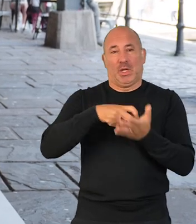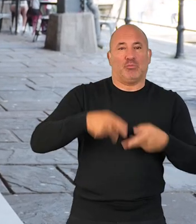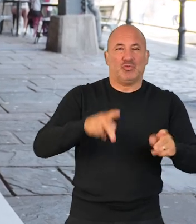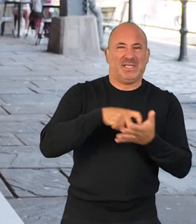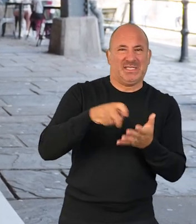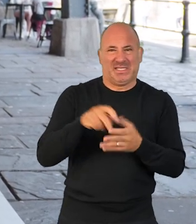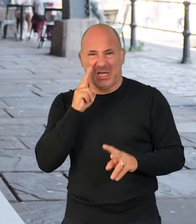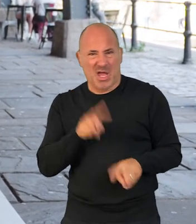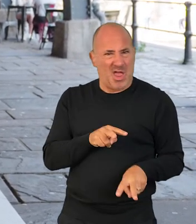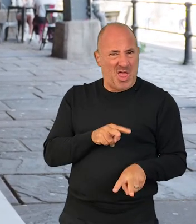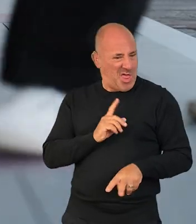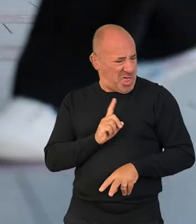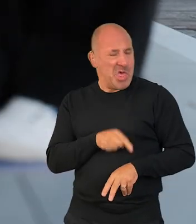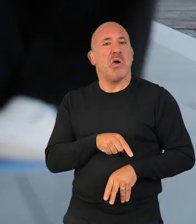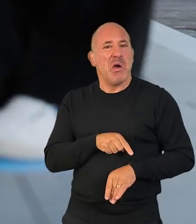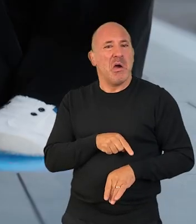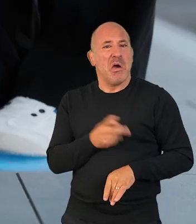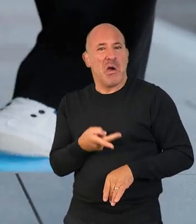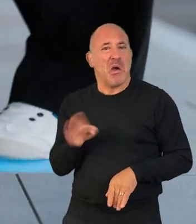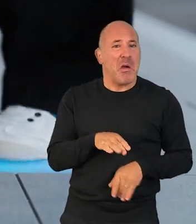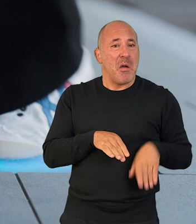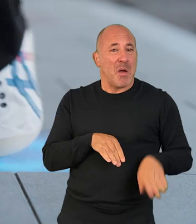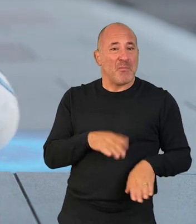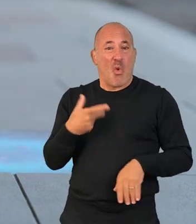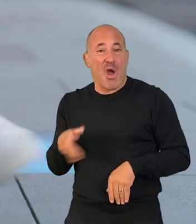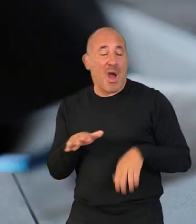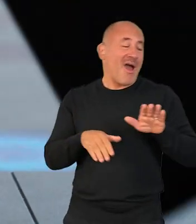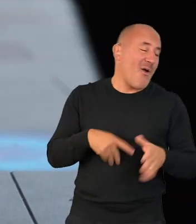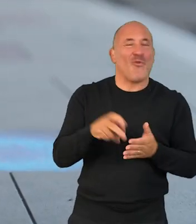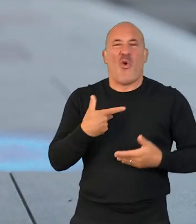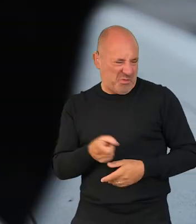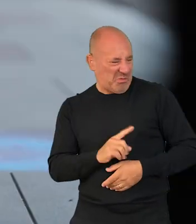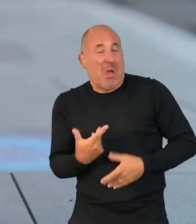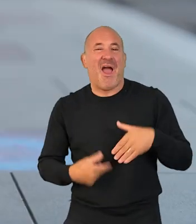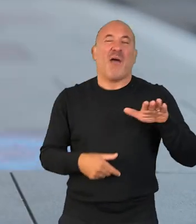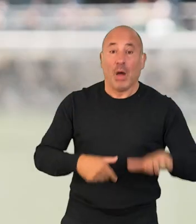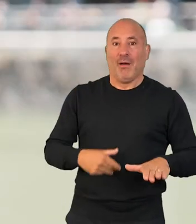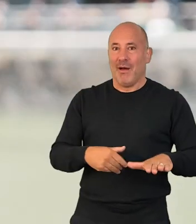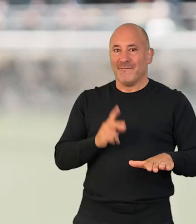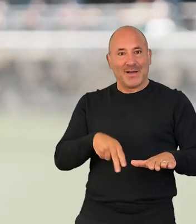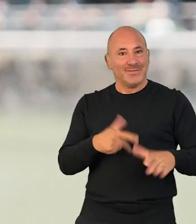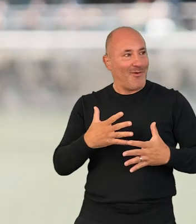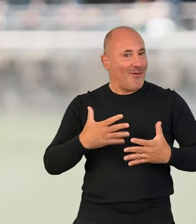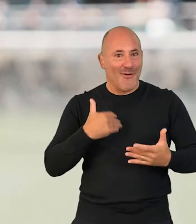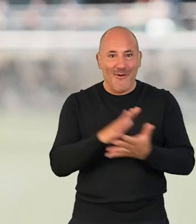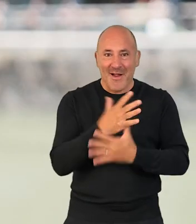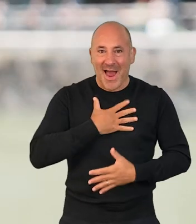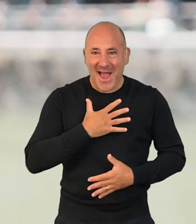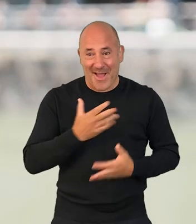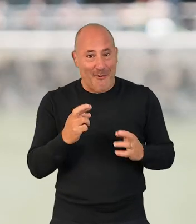that's kind of walking down the street can either see it and start playing with it or just step on it and be surprised and it will light up and hopefully just make people happy.